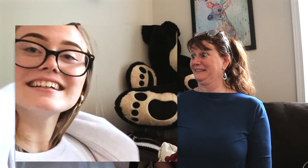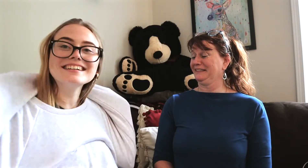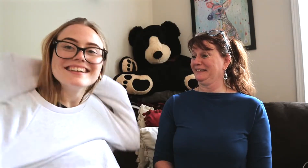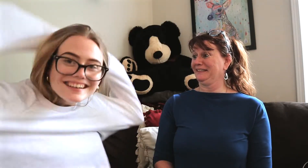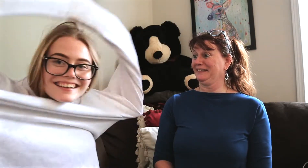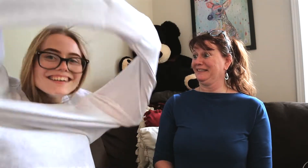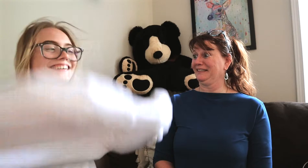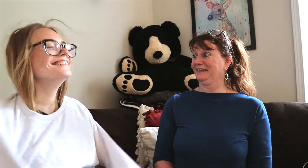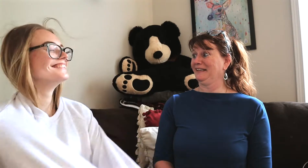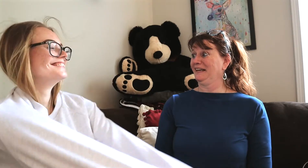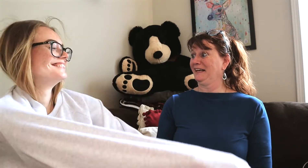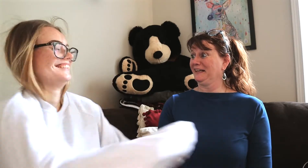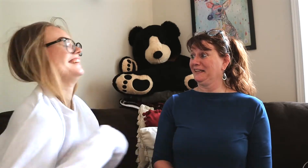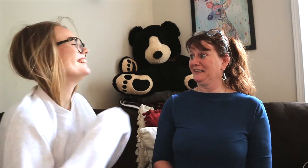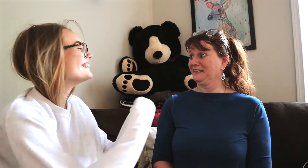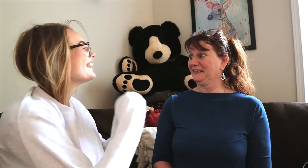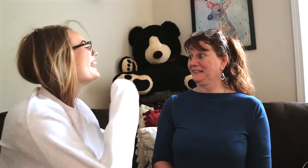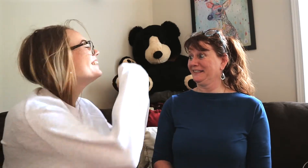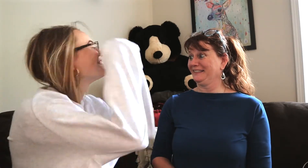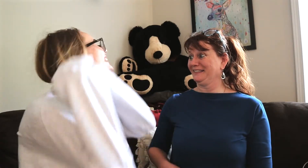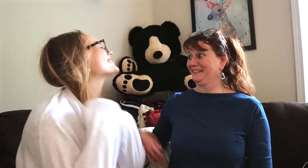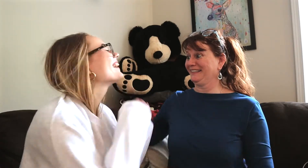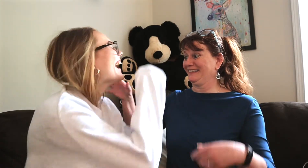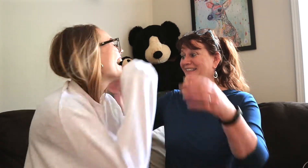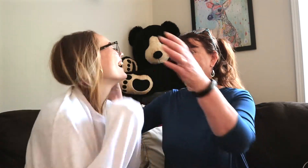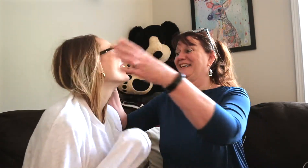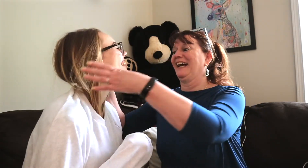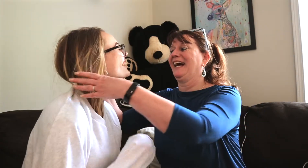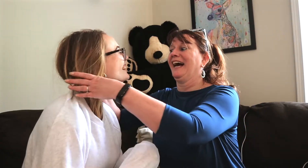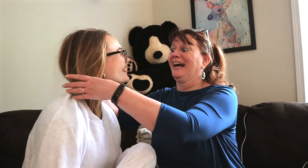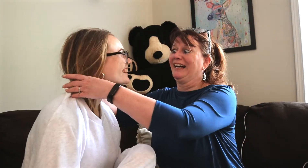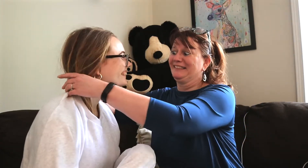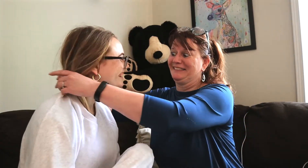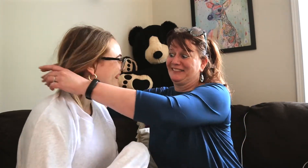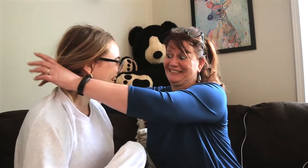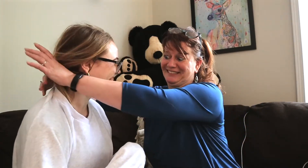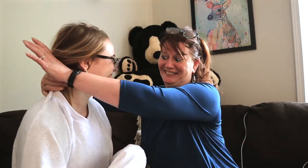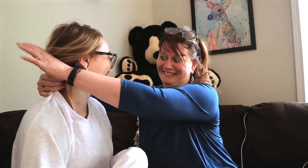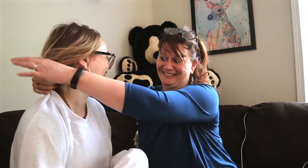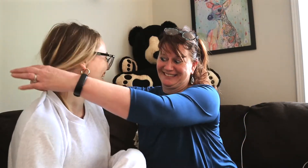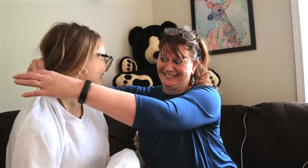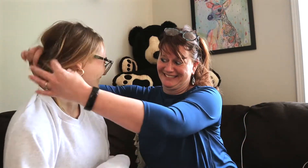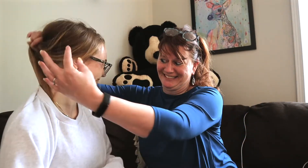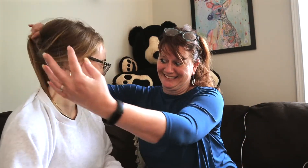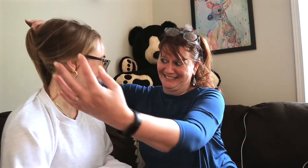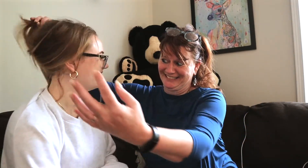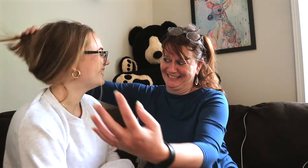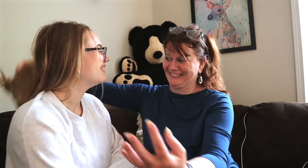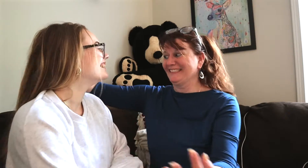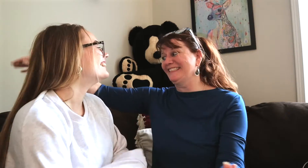*struggle noises* *laughing* can you fix my hair *laughing*